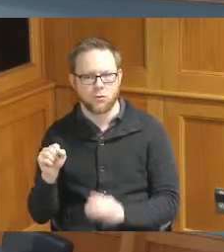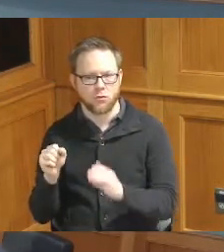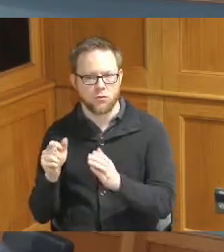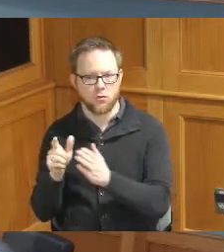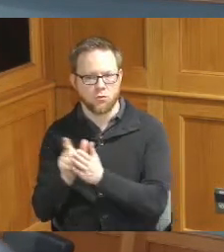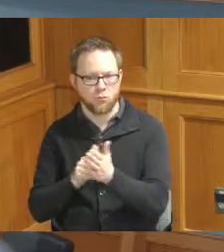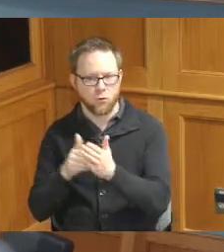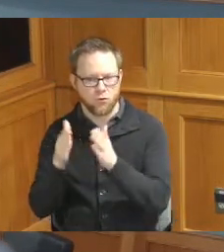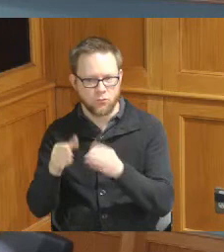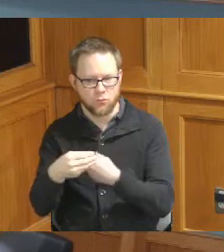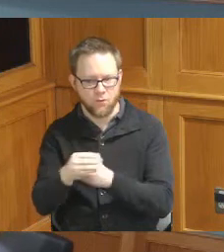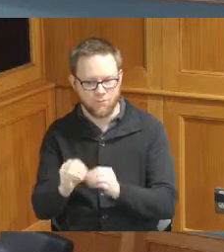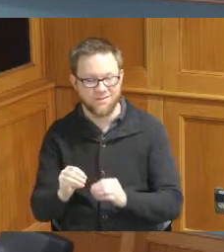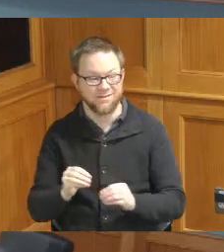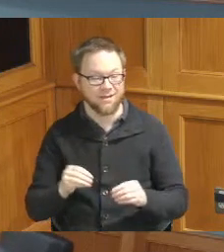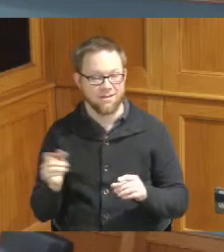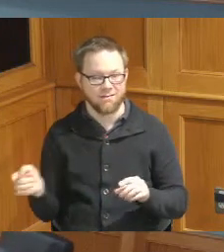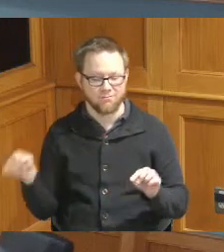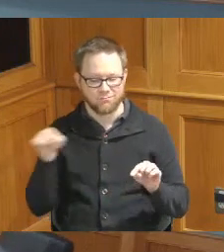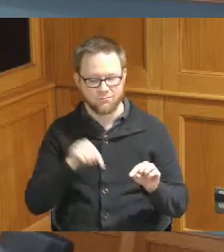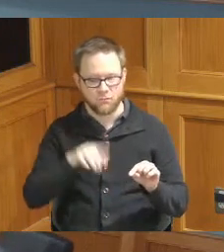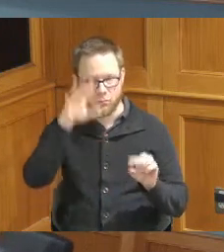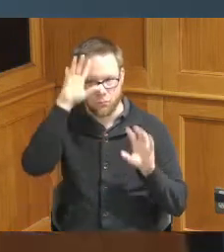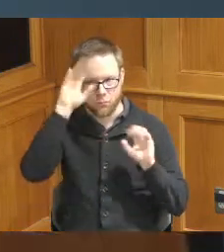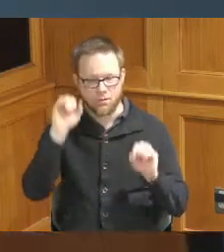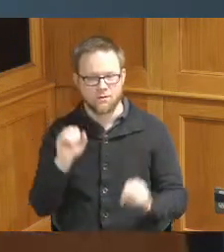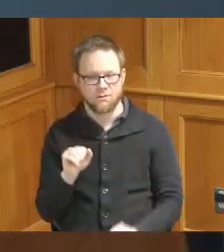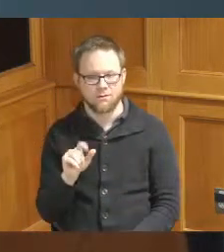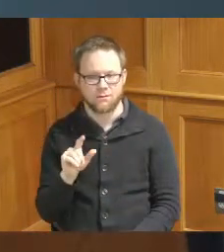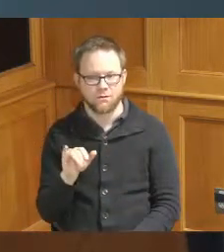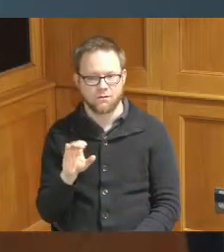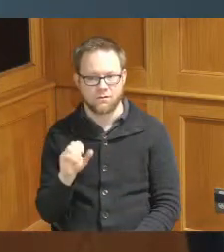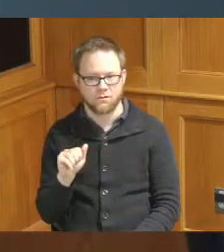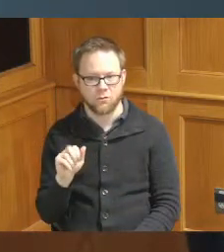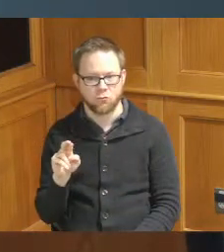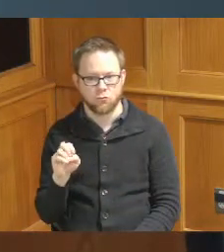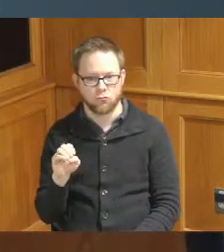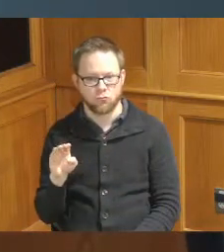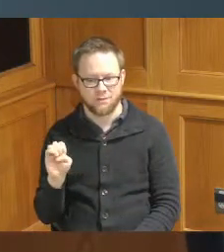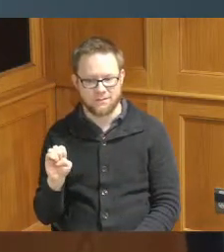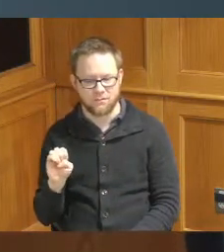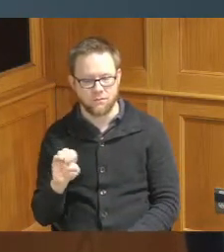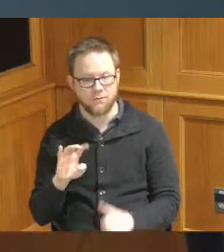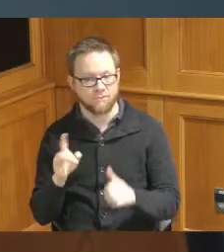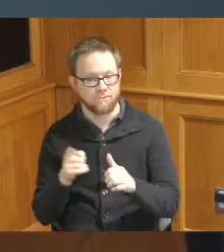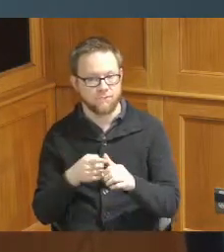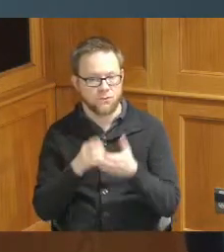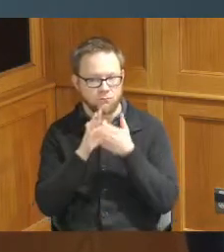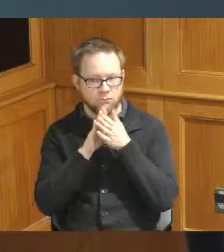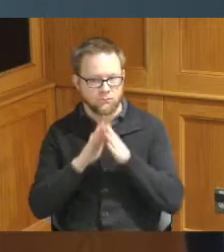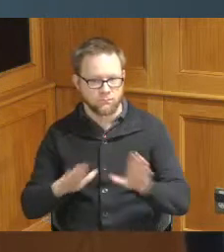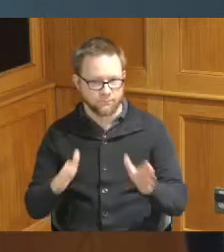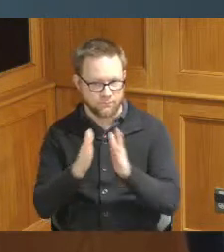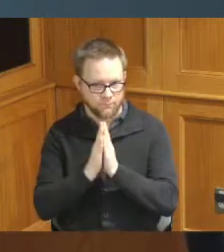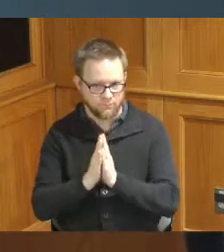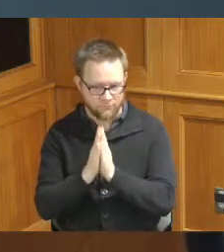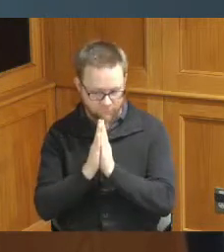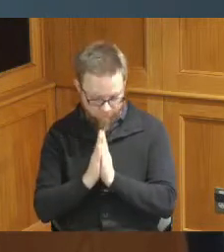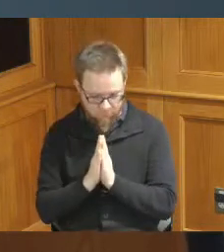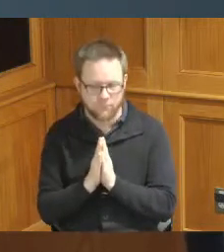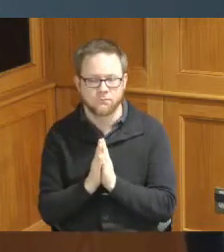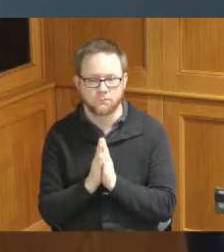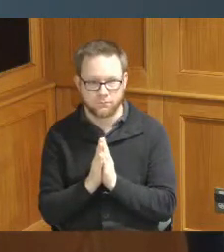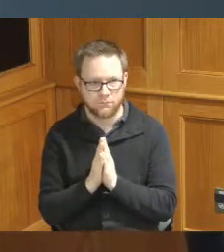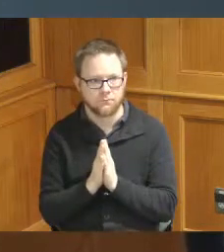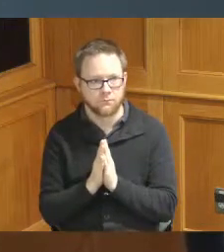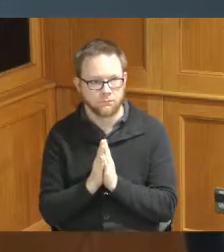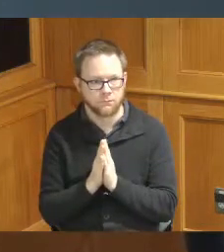President Alicia Reece so welcome we will start with a silent prayer and certainly there are a